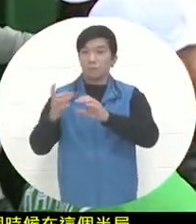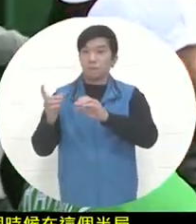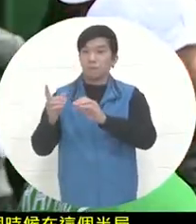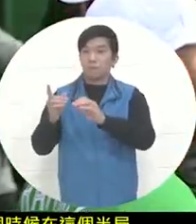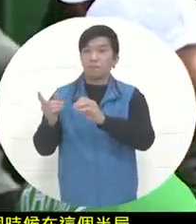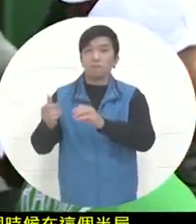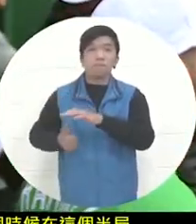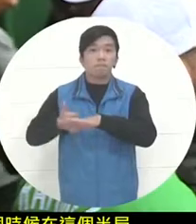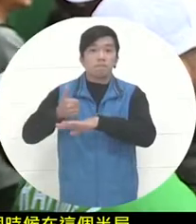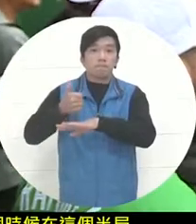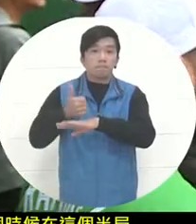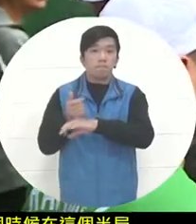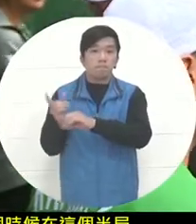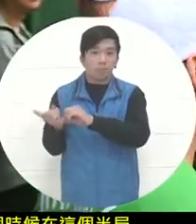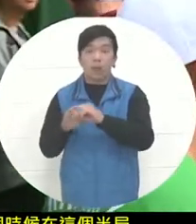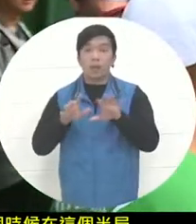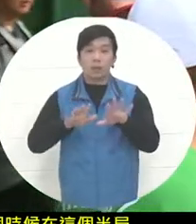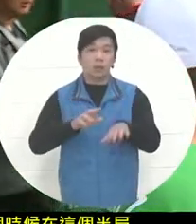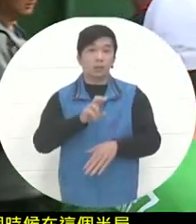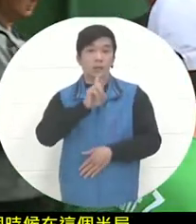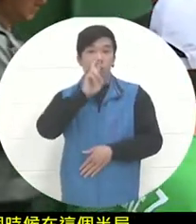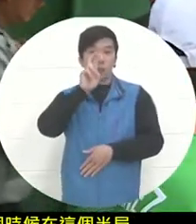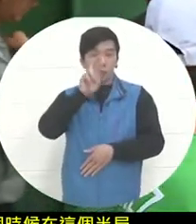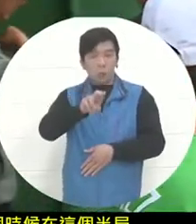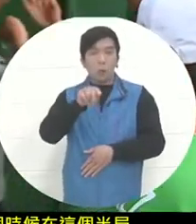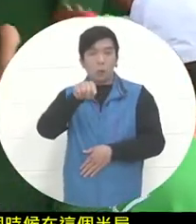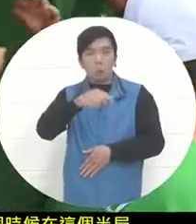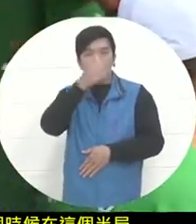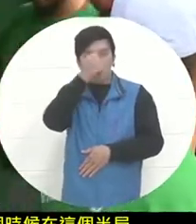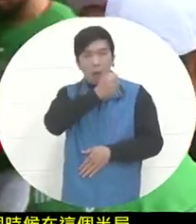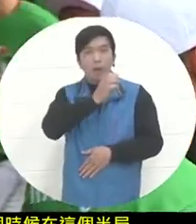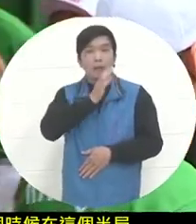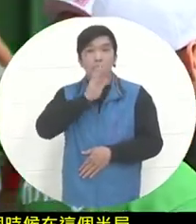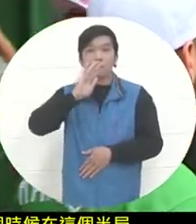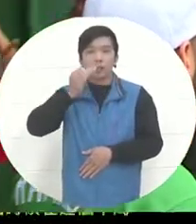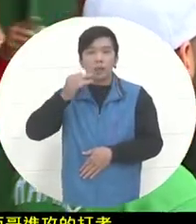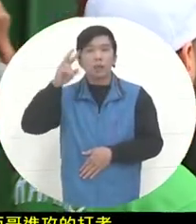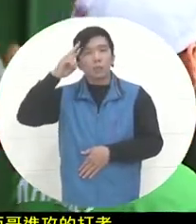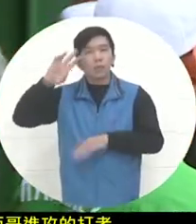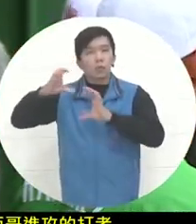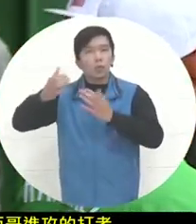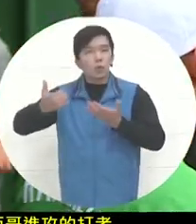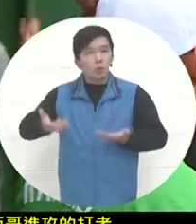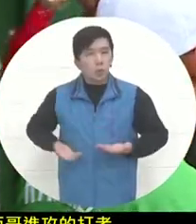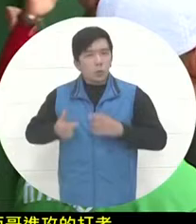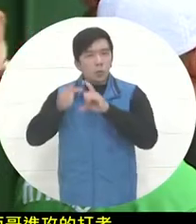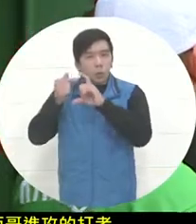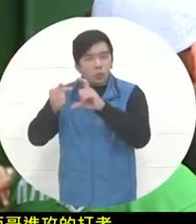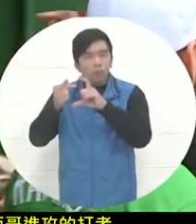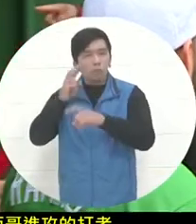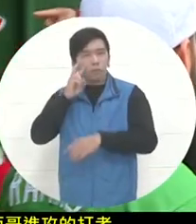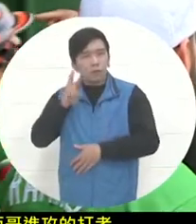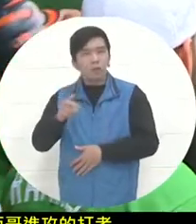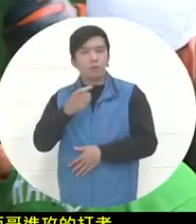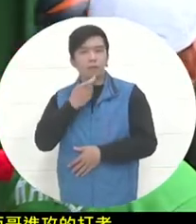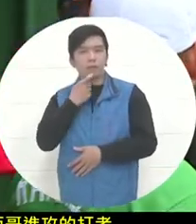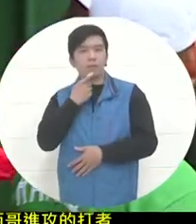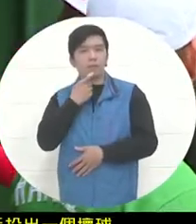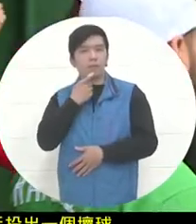comes up. After the pitcher throws a bad ball, Mexico's The dugout , oh, over here